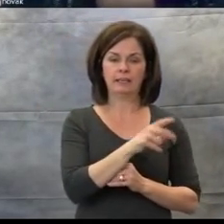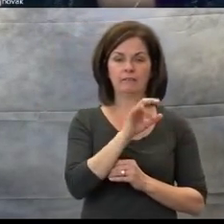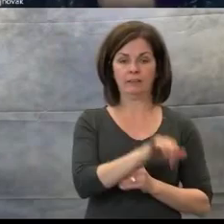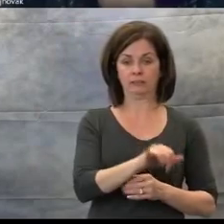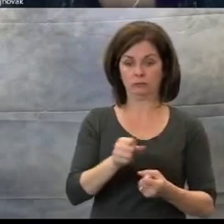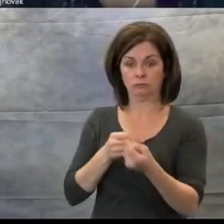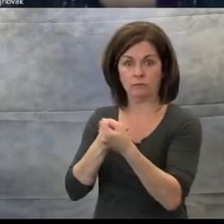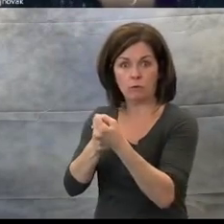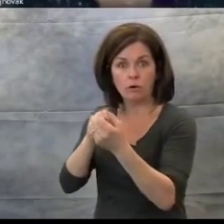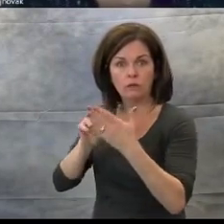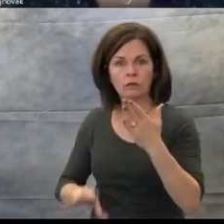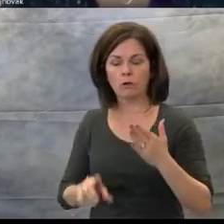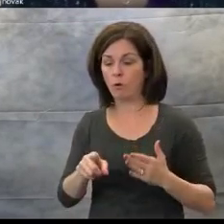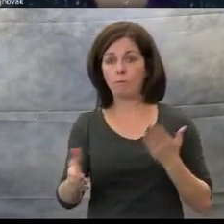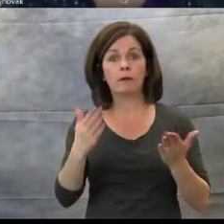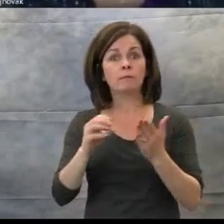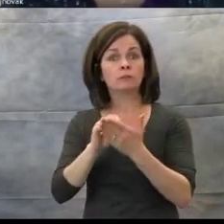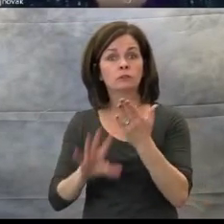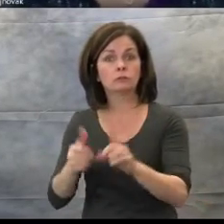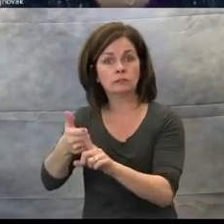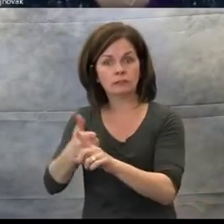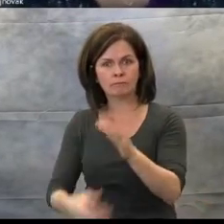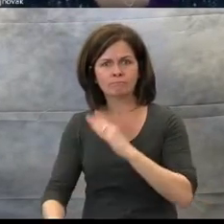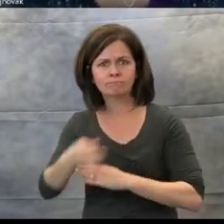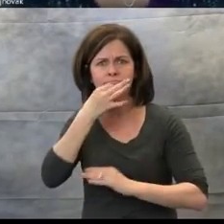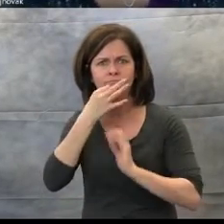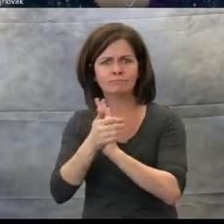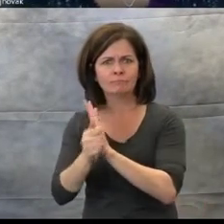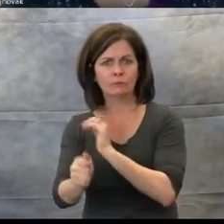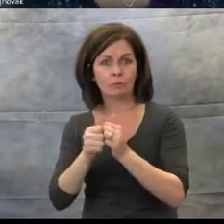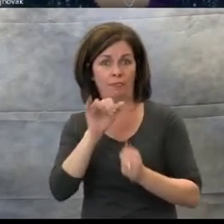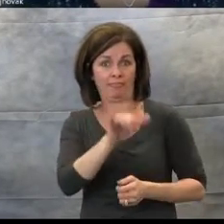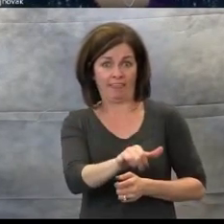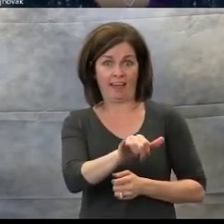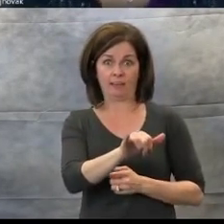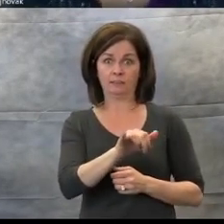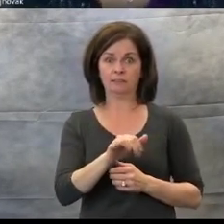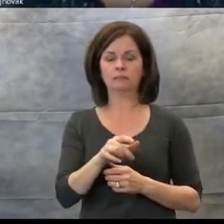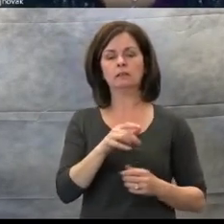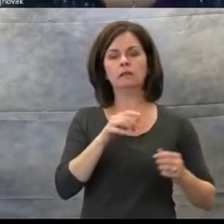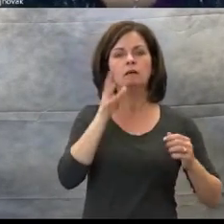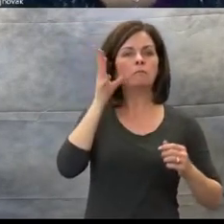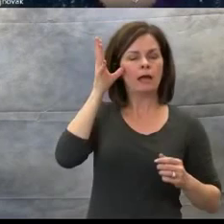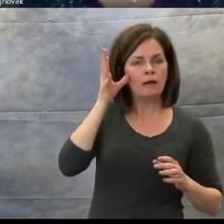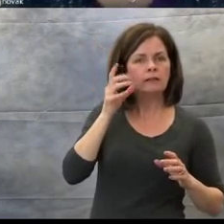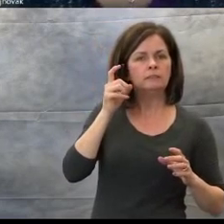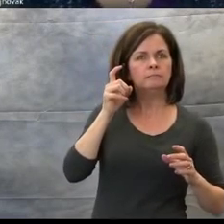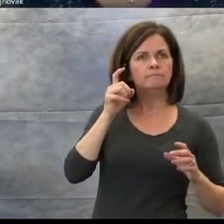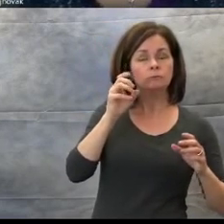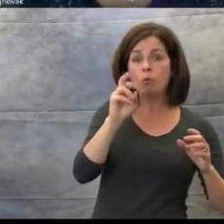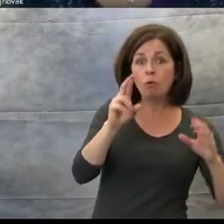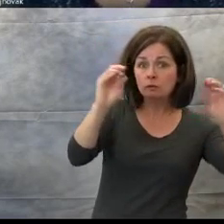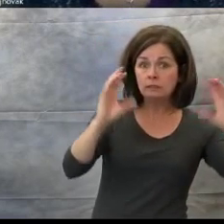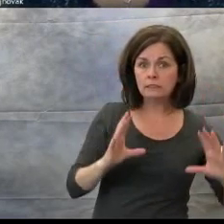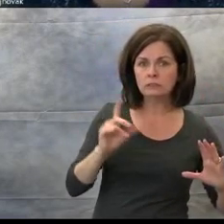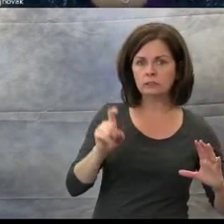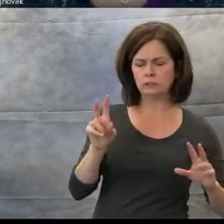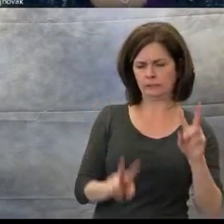in this area, a parent or teacher needs to think, "How could we make the student more independent